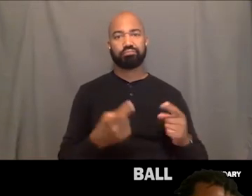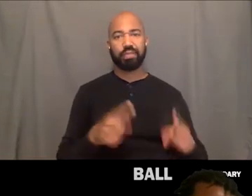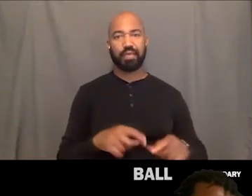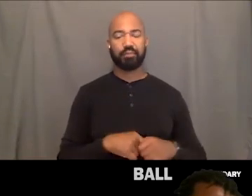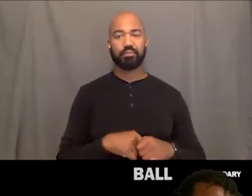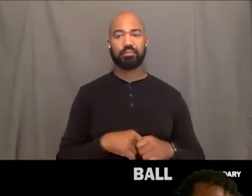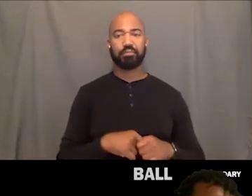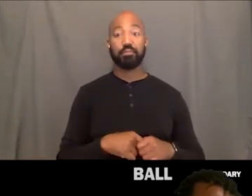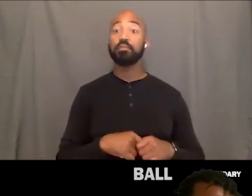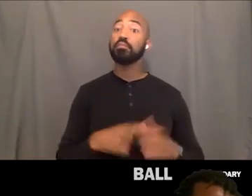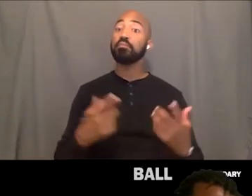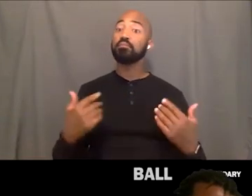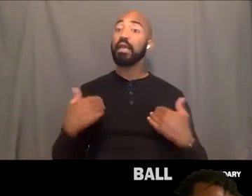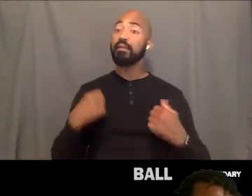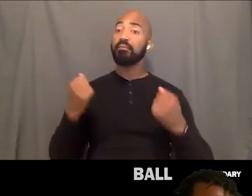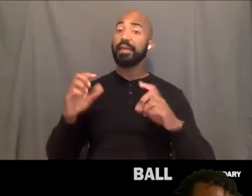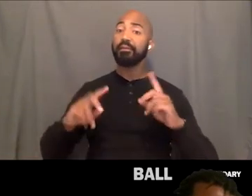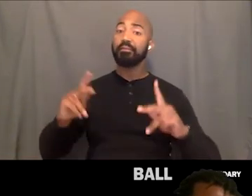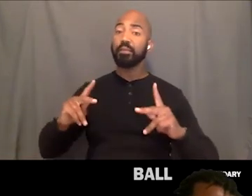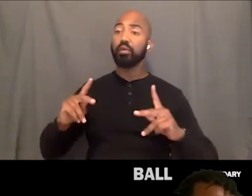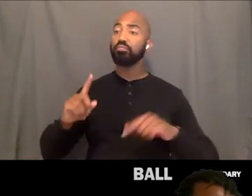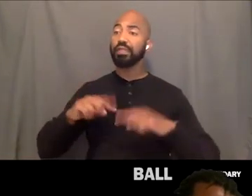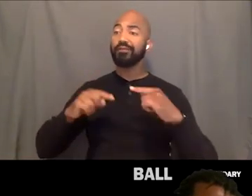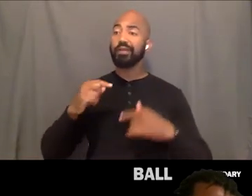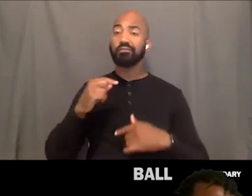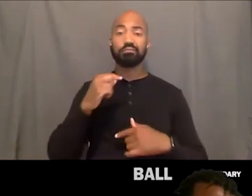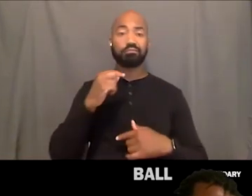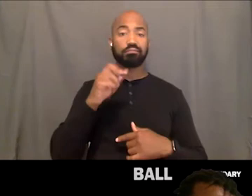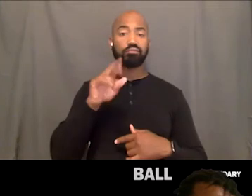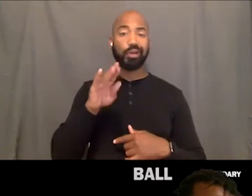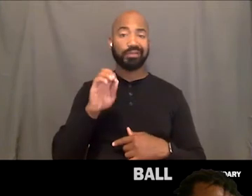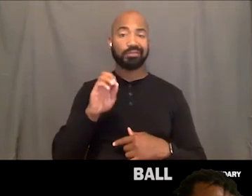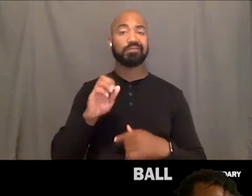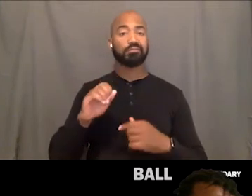and all this other stuff and to see like so everybody has been seeing this problem.